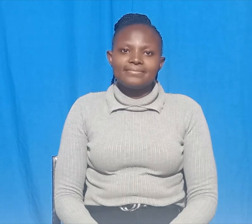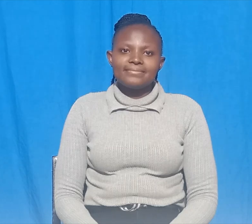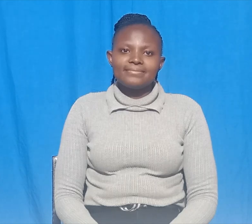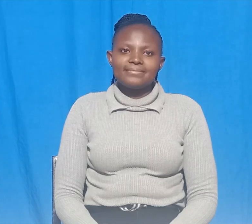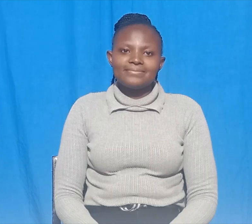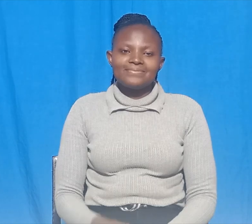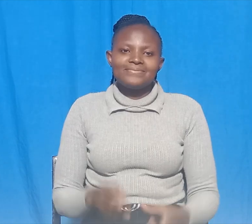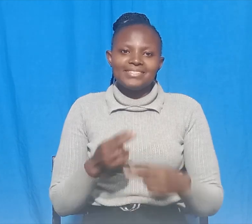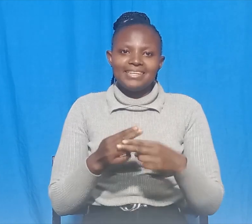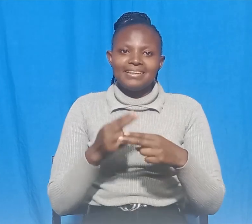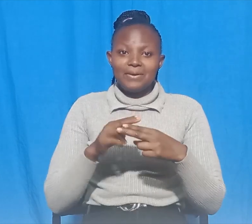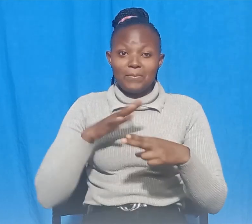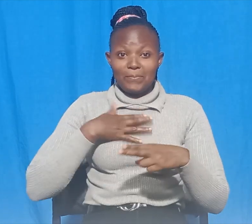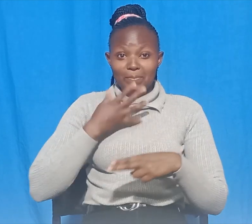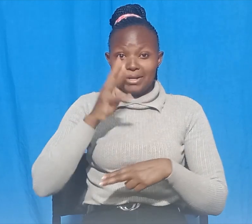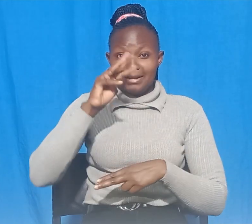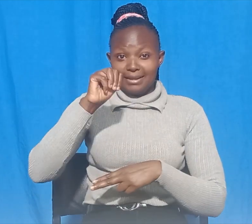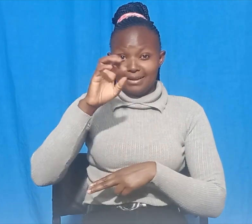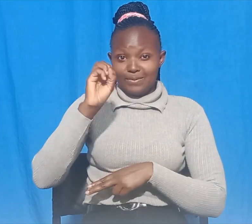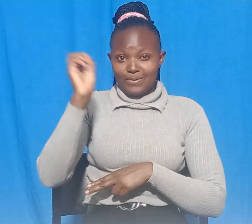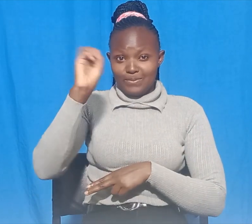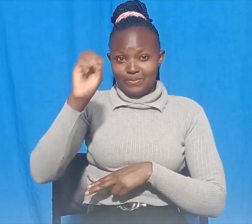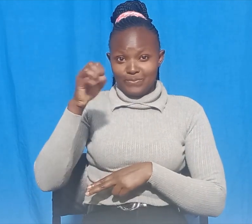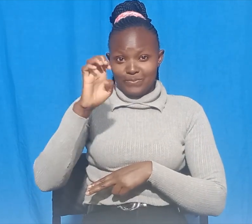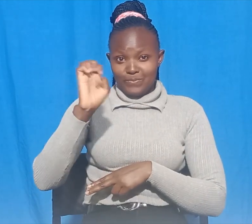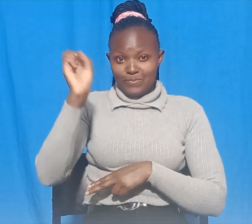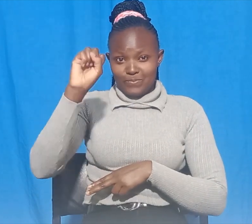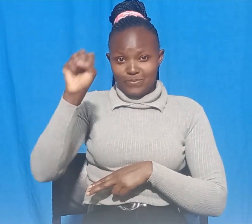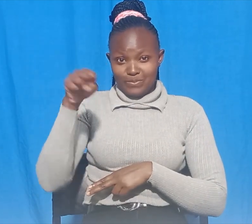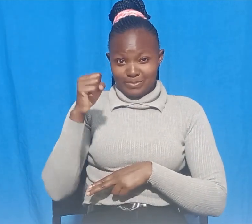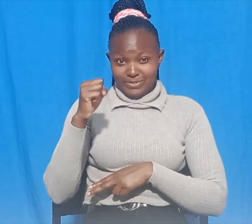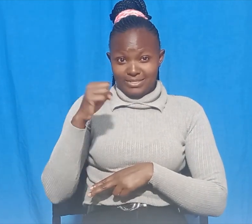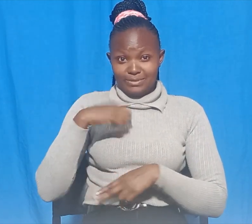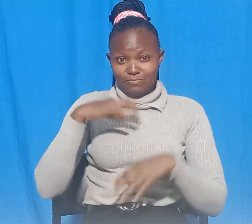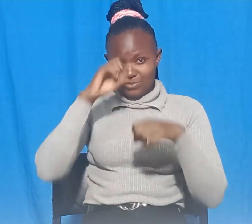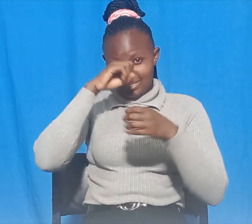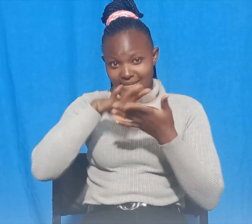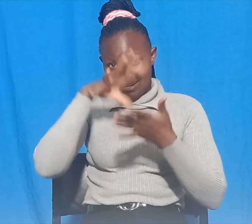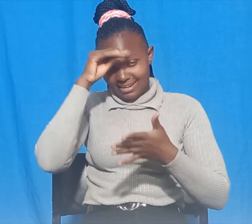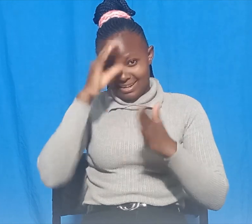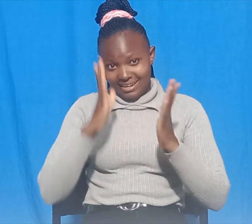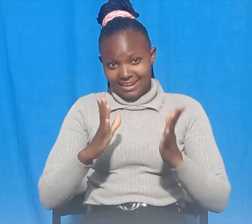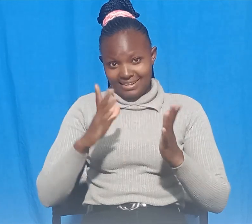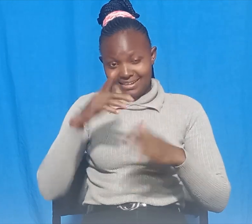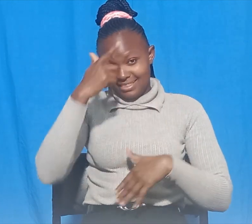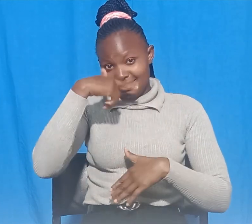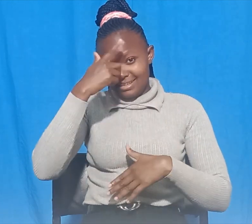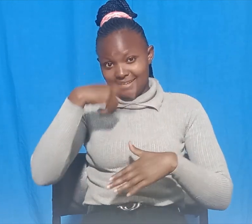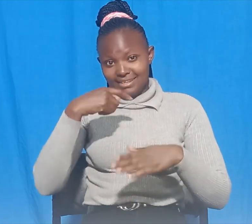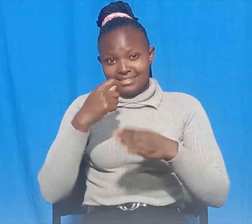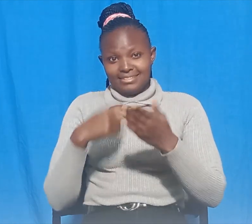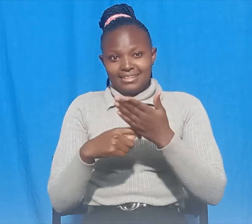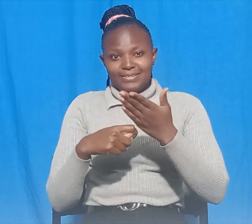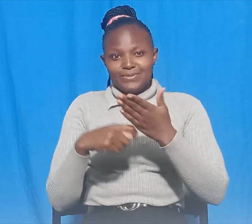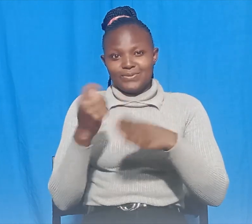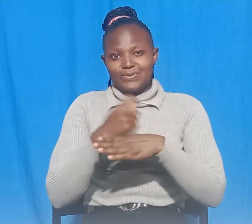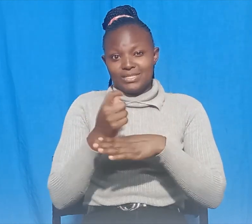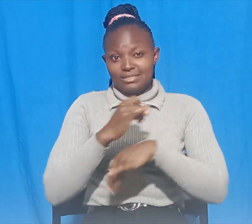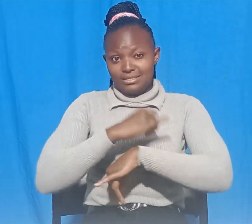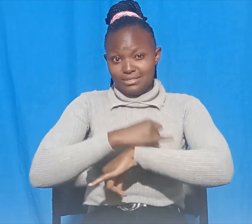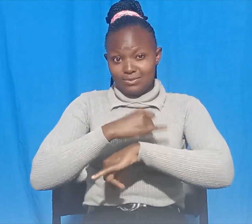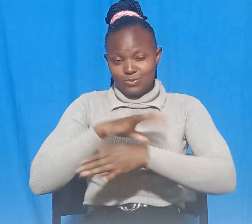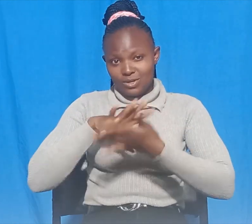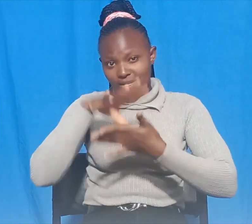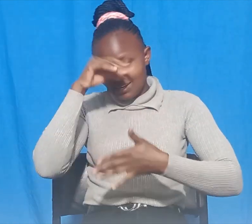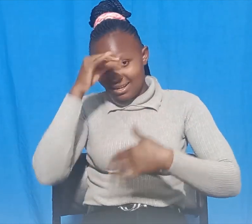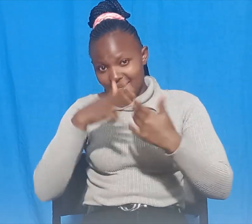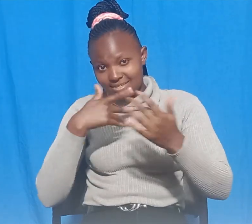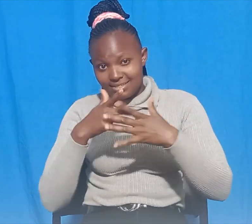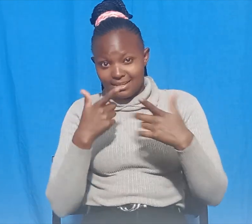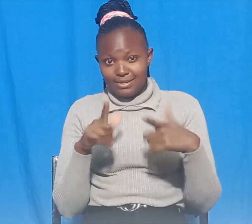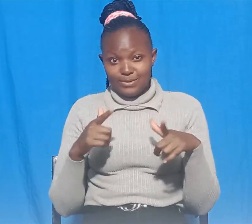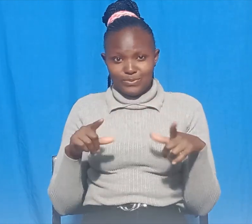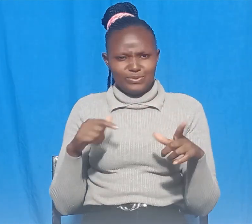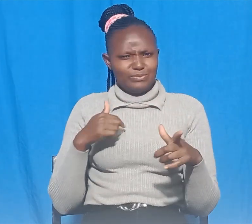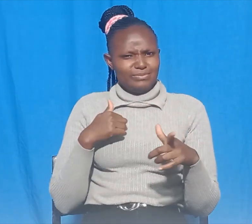my name ises I am a student at Technical Training Institute learning language I just completed the